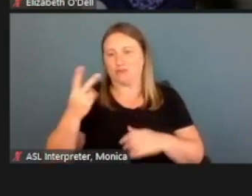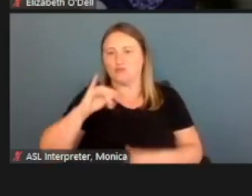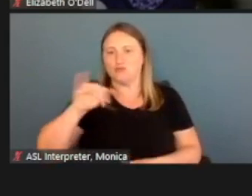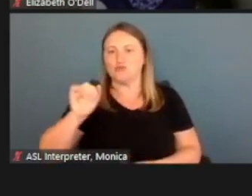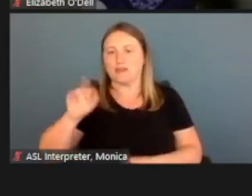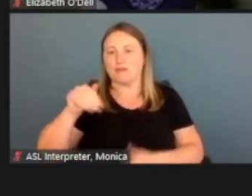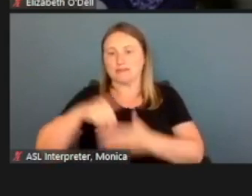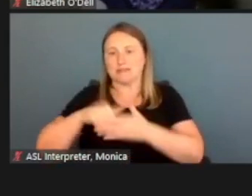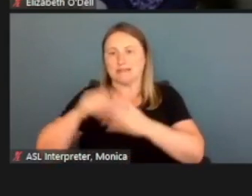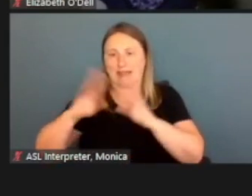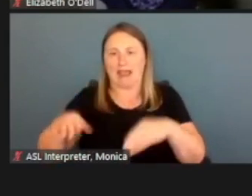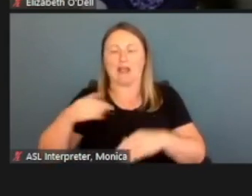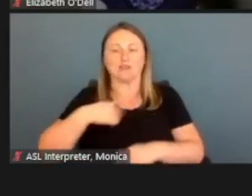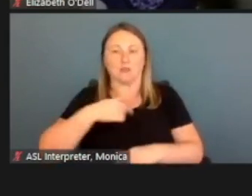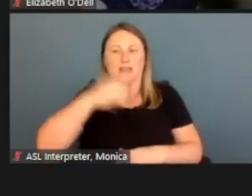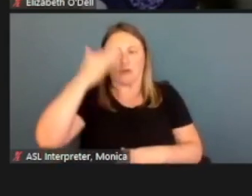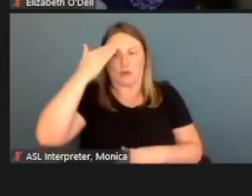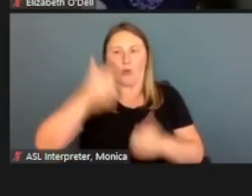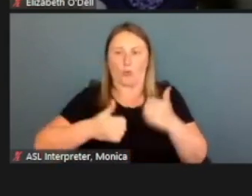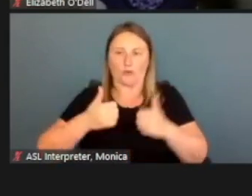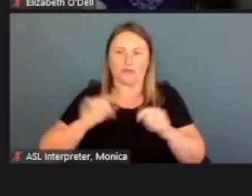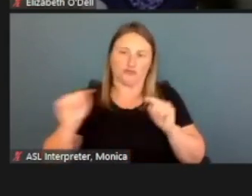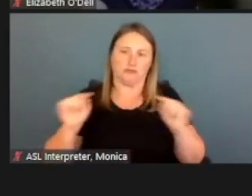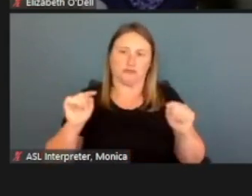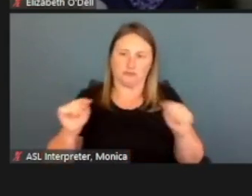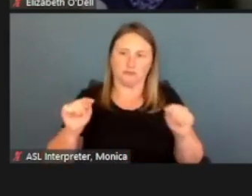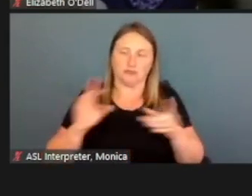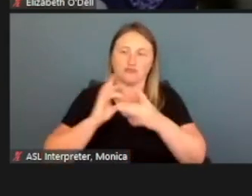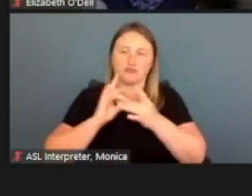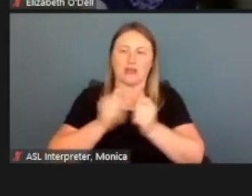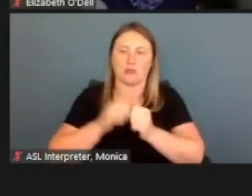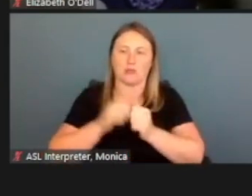we can distinguish them by the age next to their name.